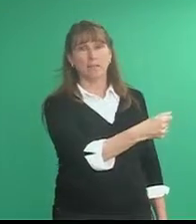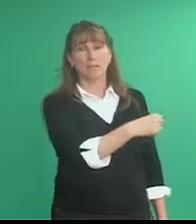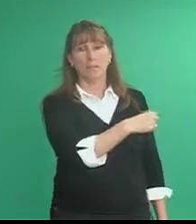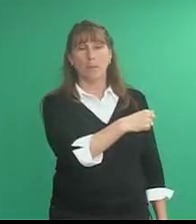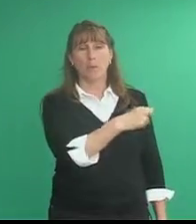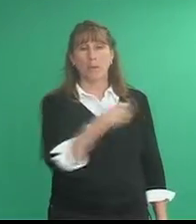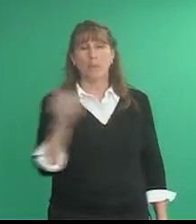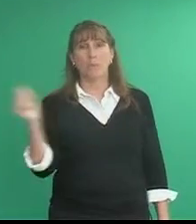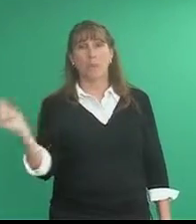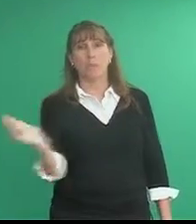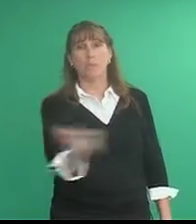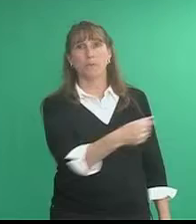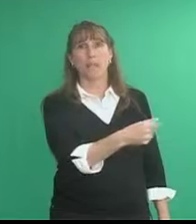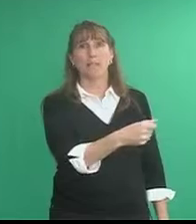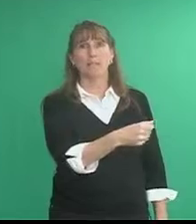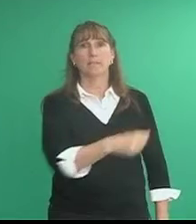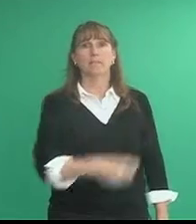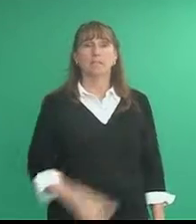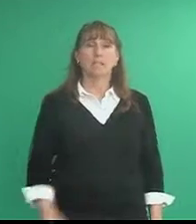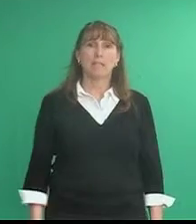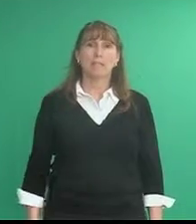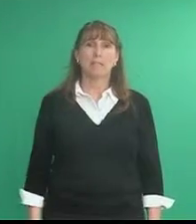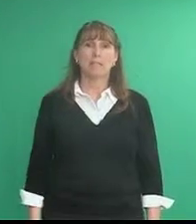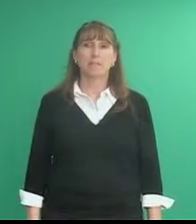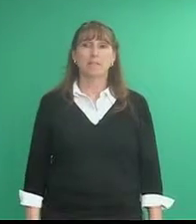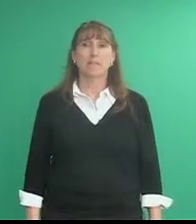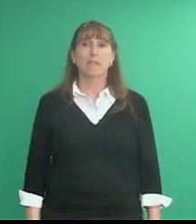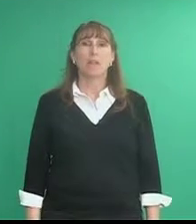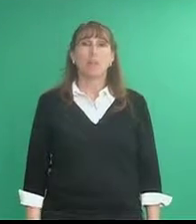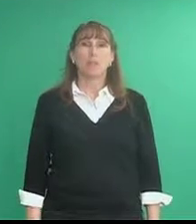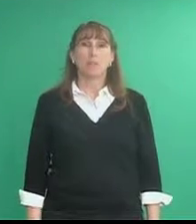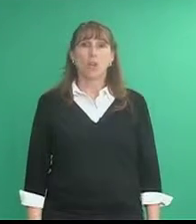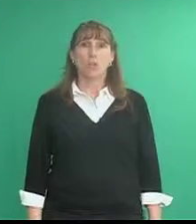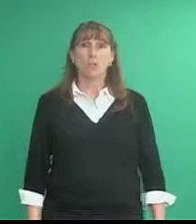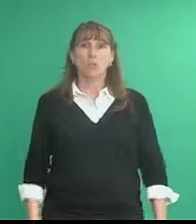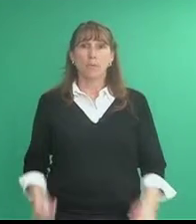the ball with the racket tennis golf